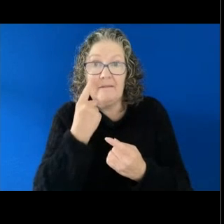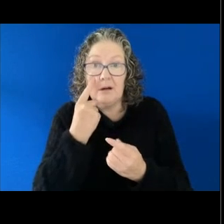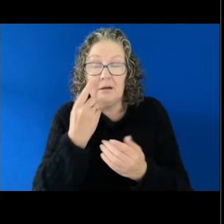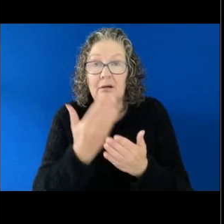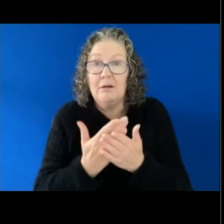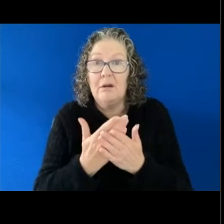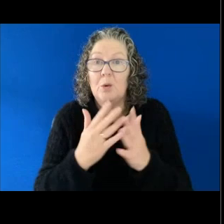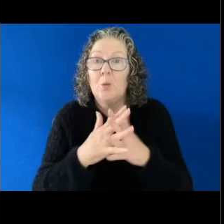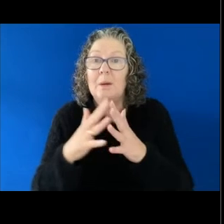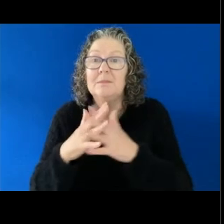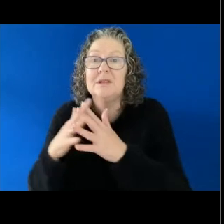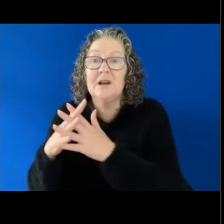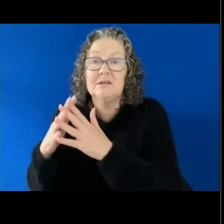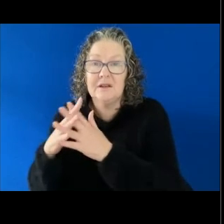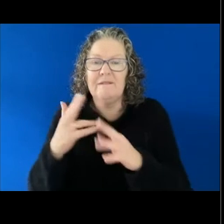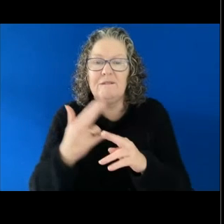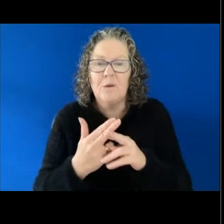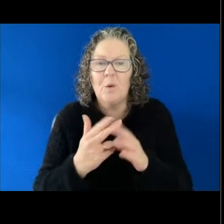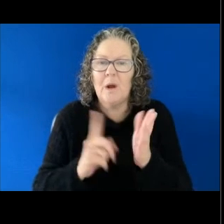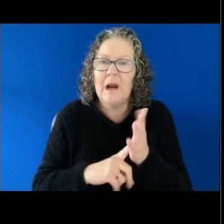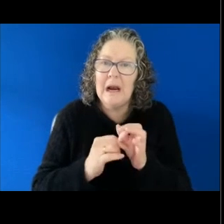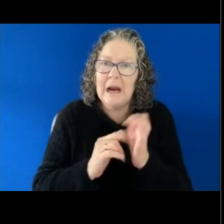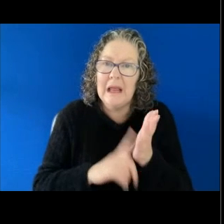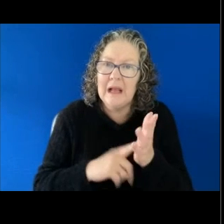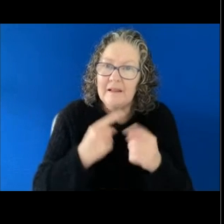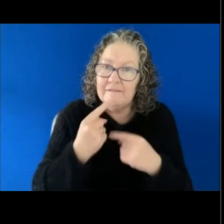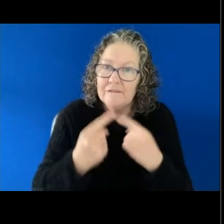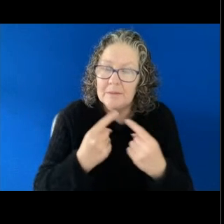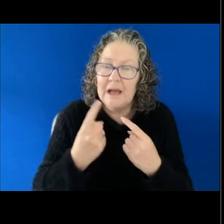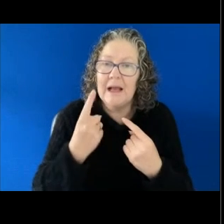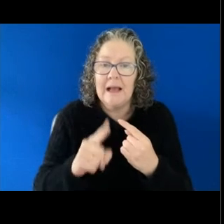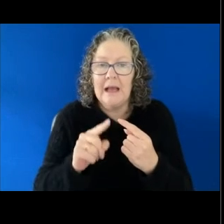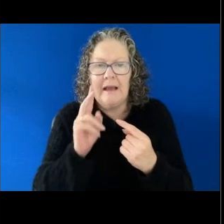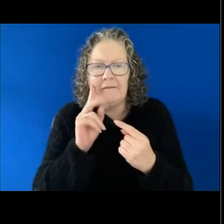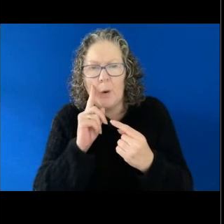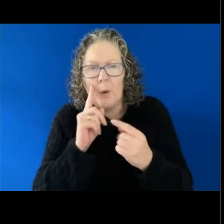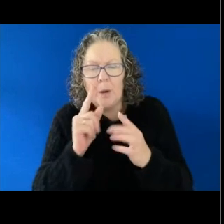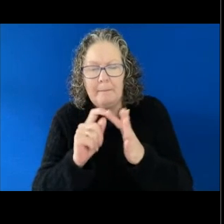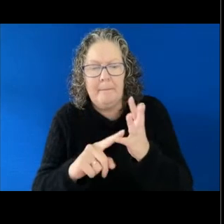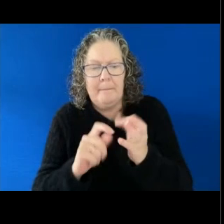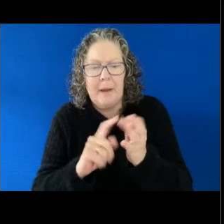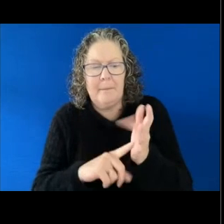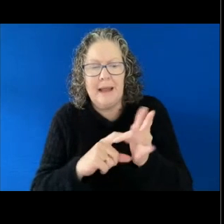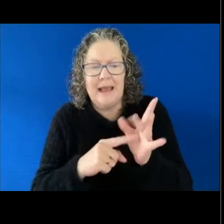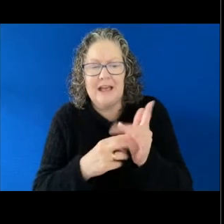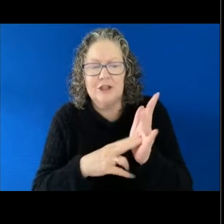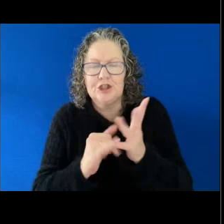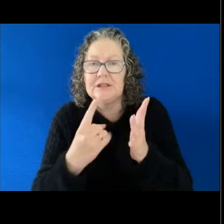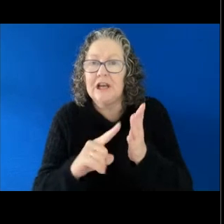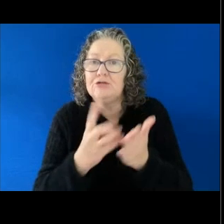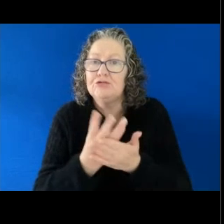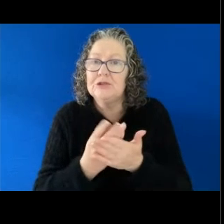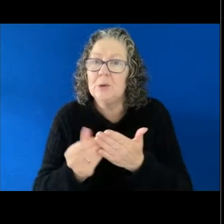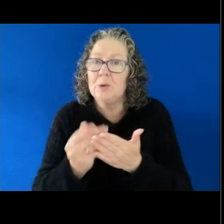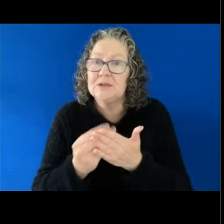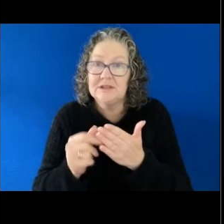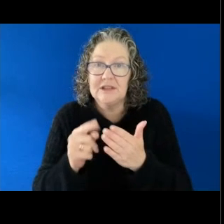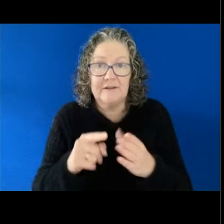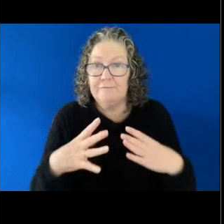Find legal information and head to publications and resources. They can be downloaded or they can